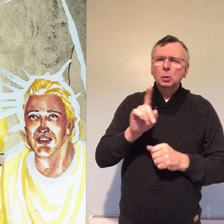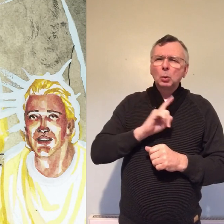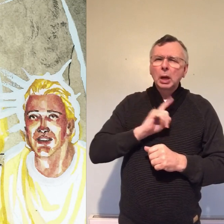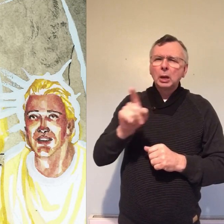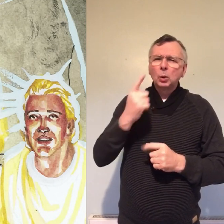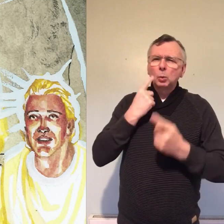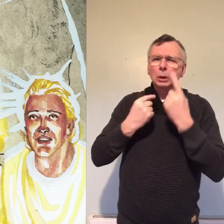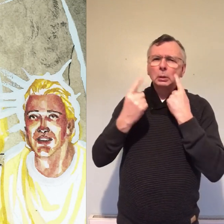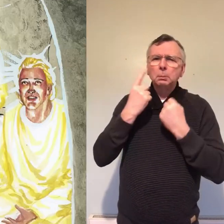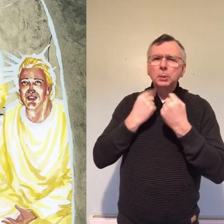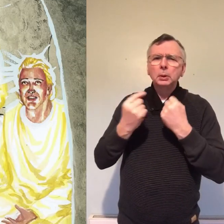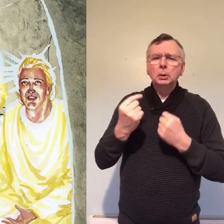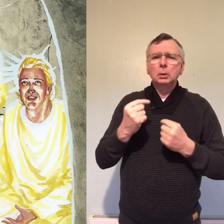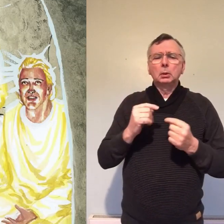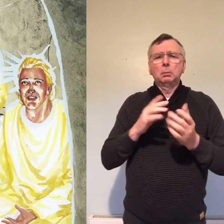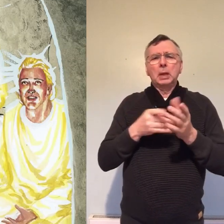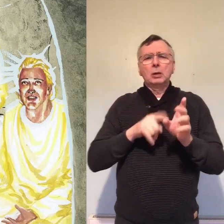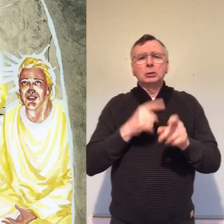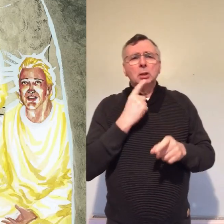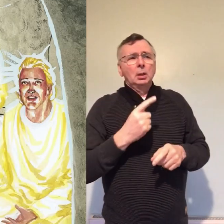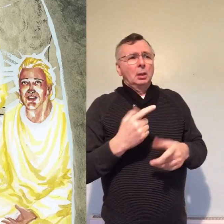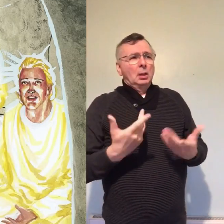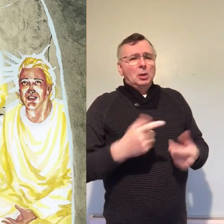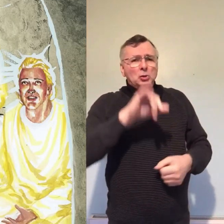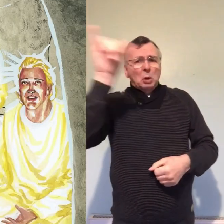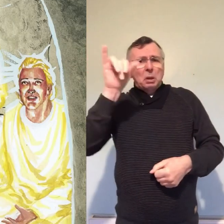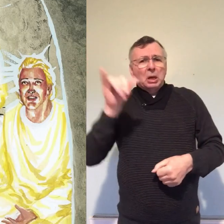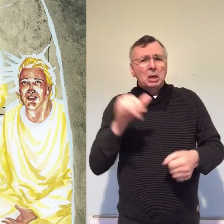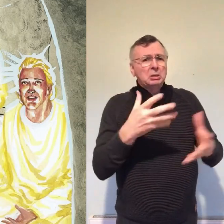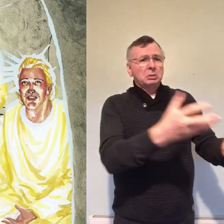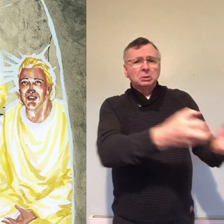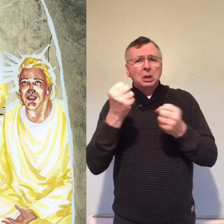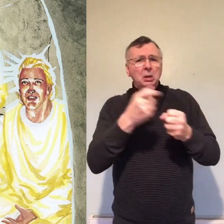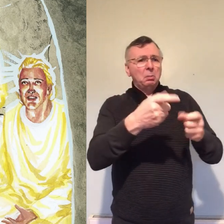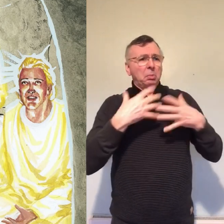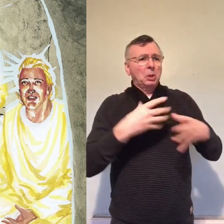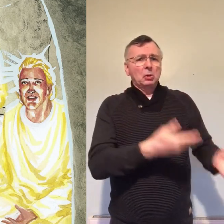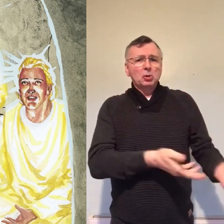Mary replied they've taken my lord's body away and I don't know where they put him